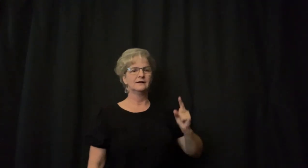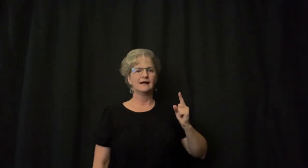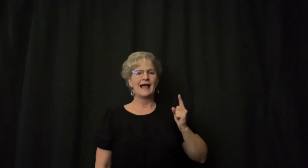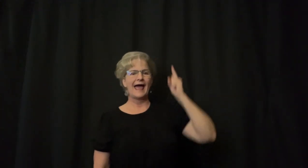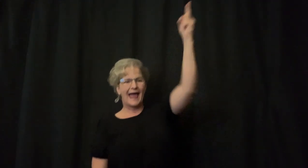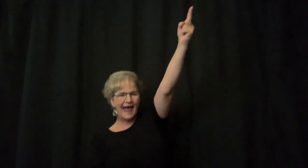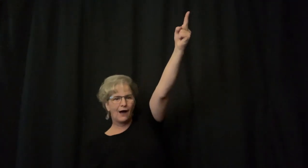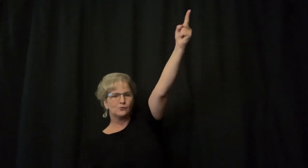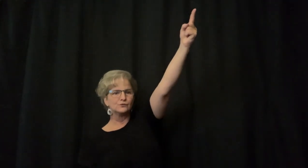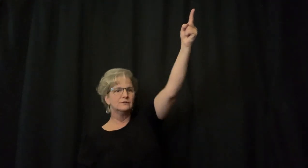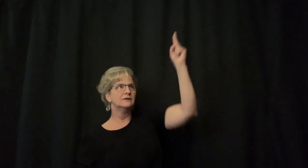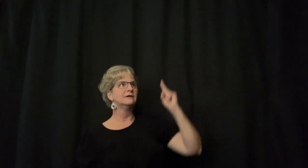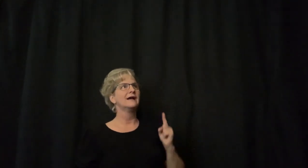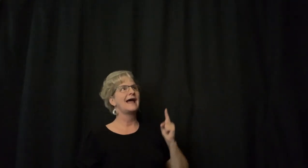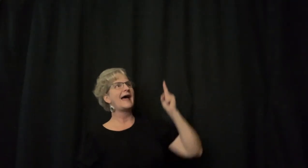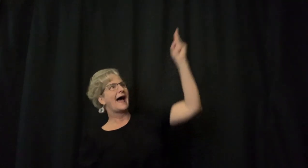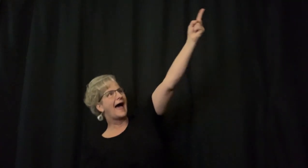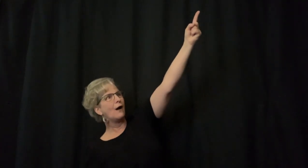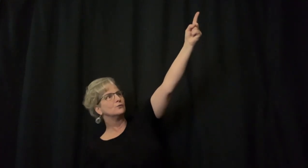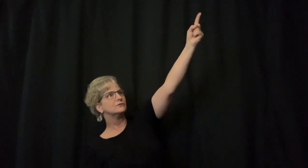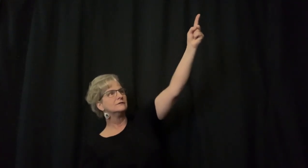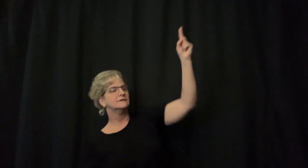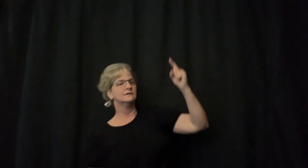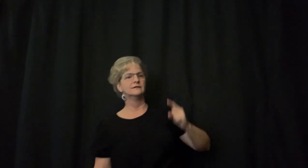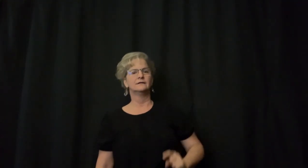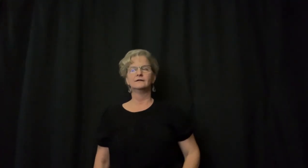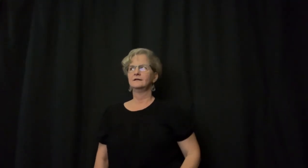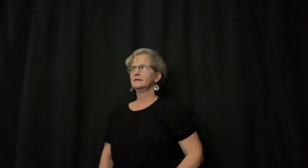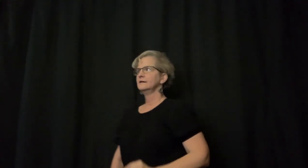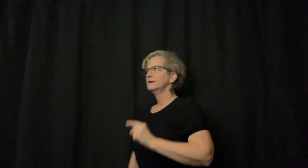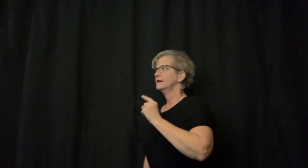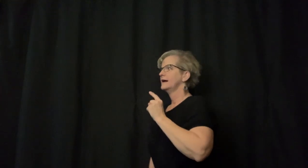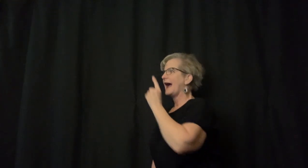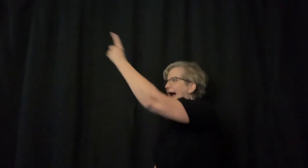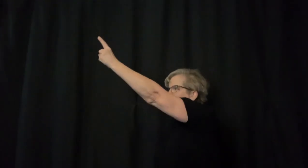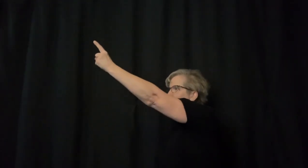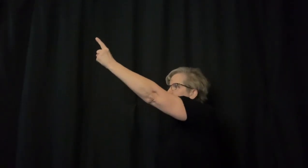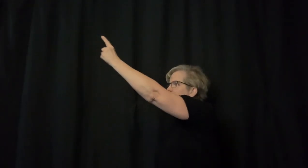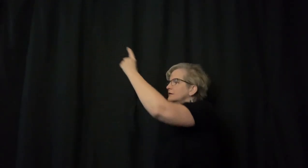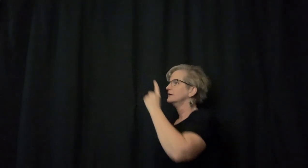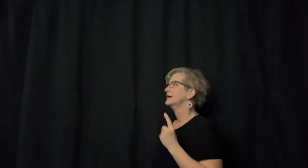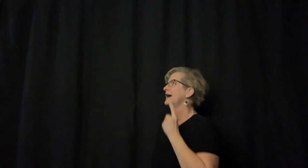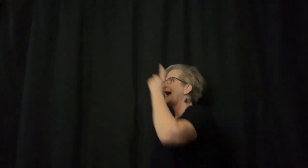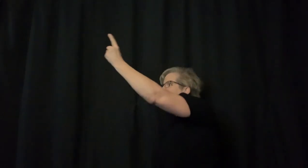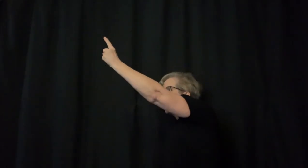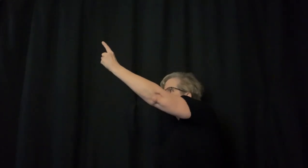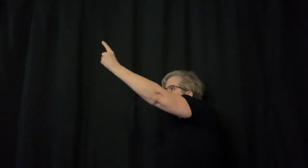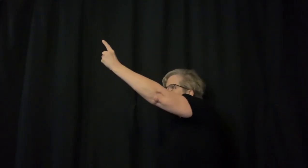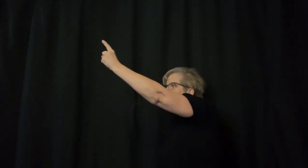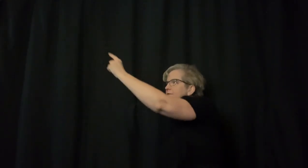(pointing my finger in the air). Practice with me signing "out".